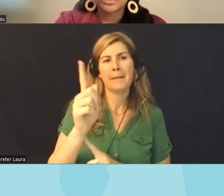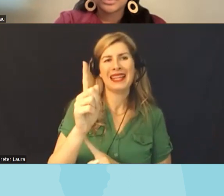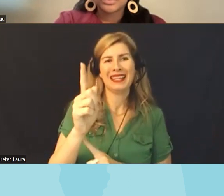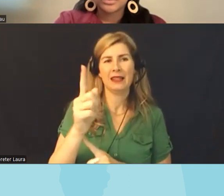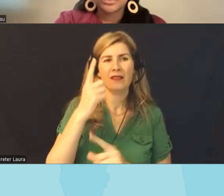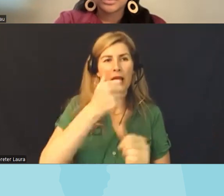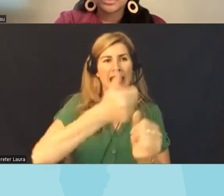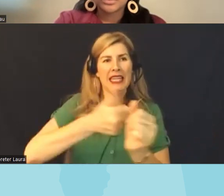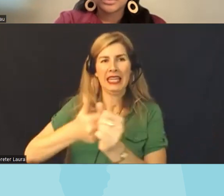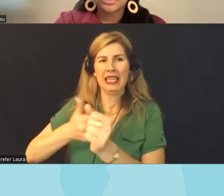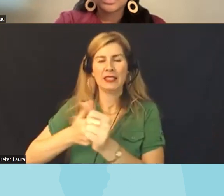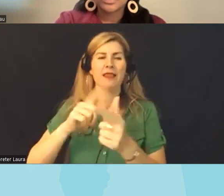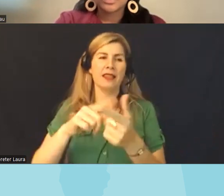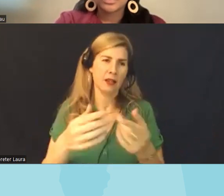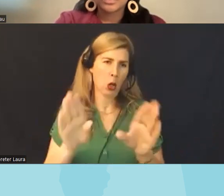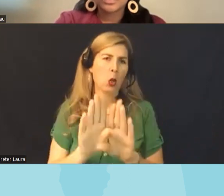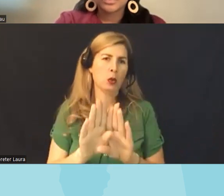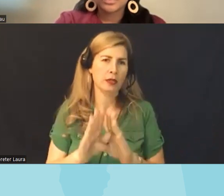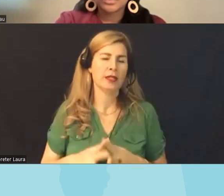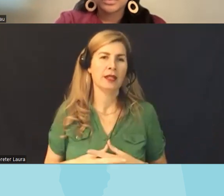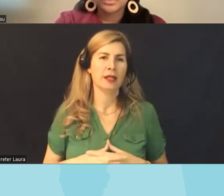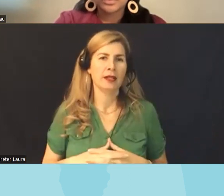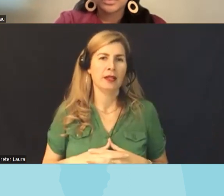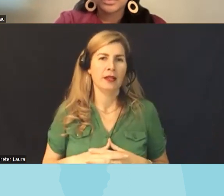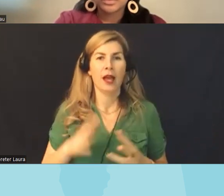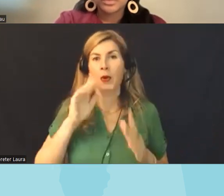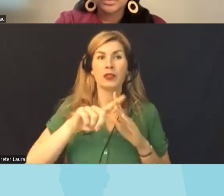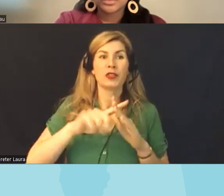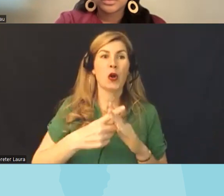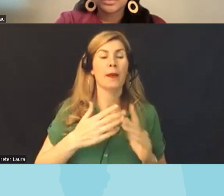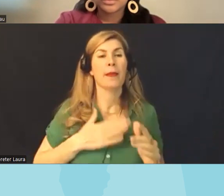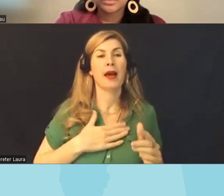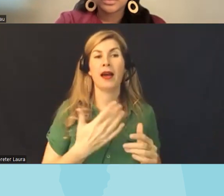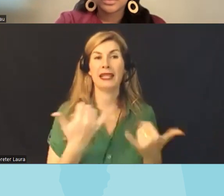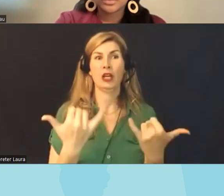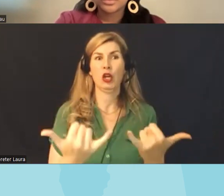you before we want to close and so um I will kick us off I will say that my current favorite band